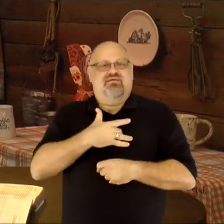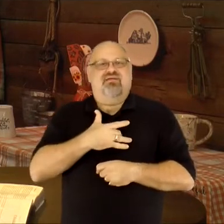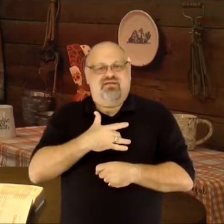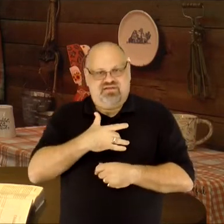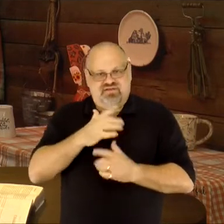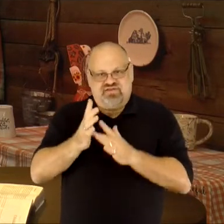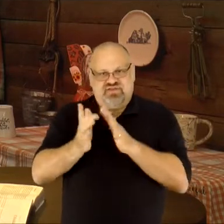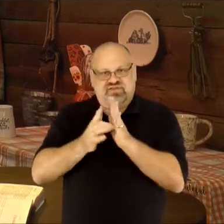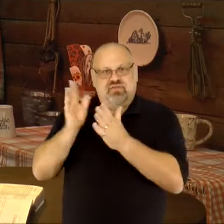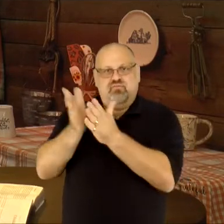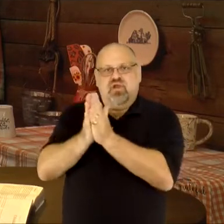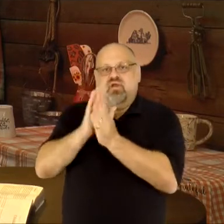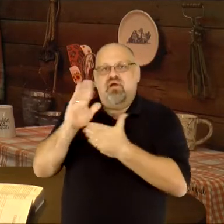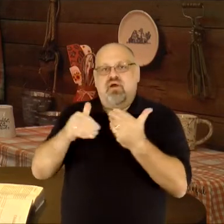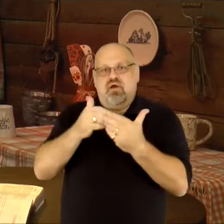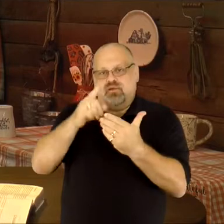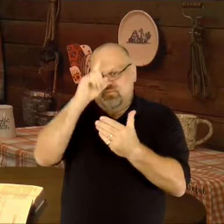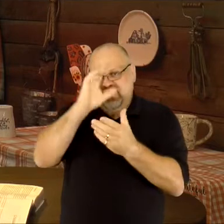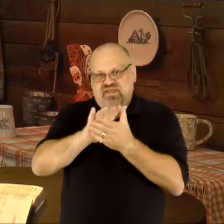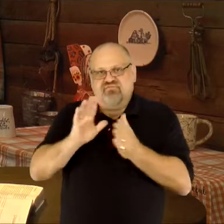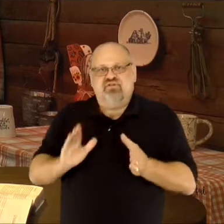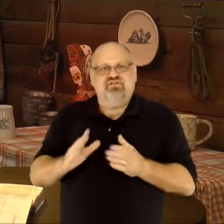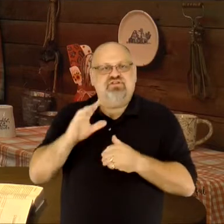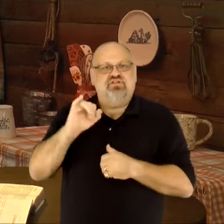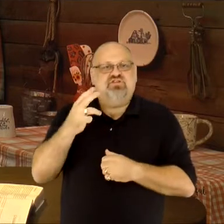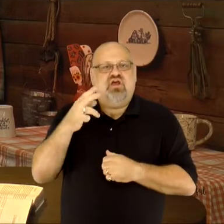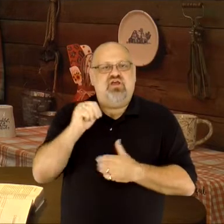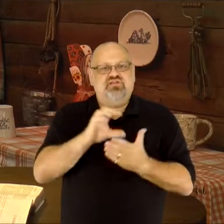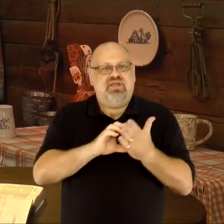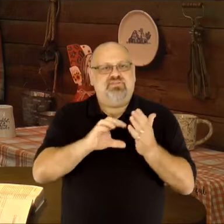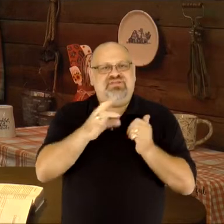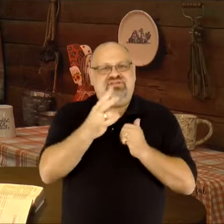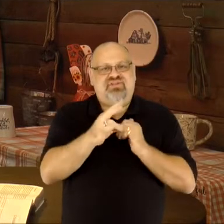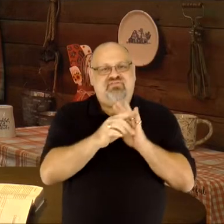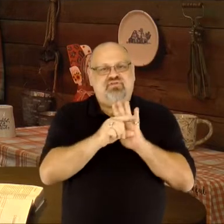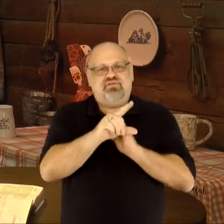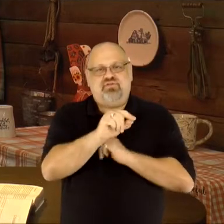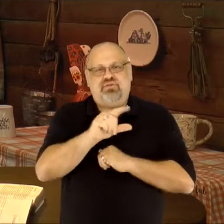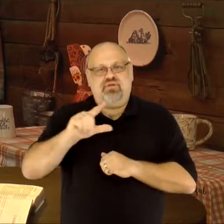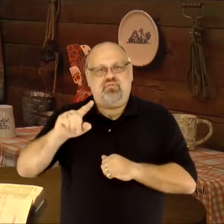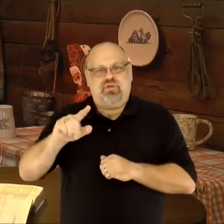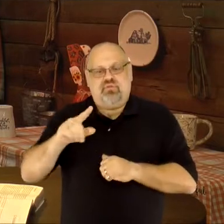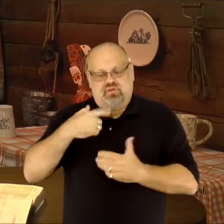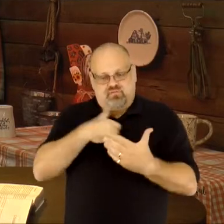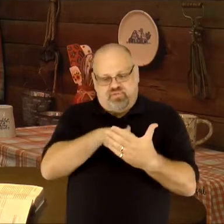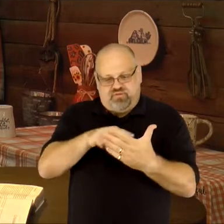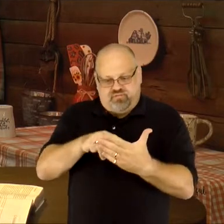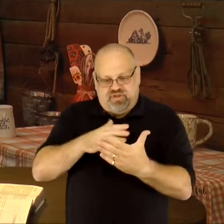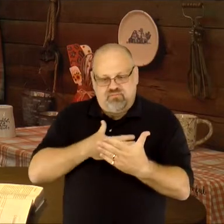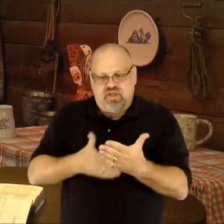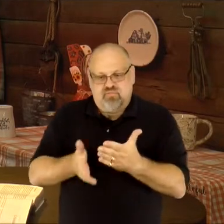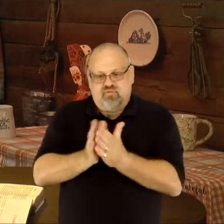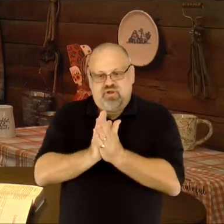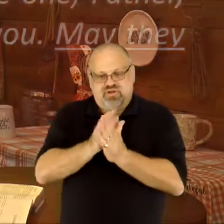This is at the heart of Jesus' prayer for all believers in John 17:20 & 21, where we read: